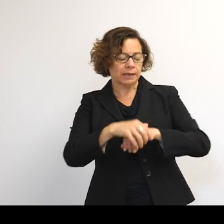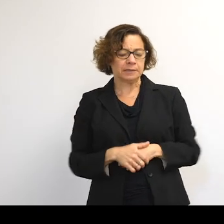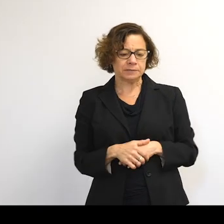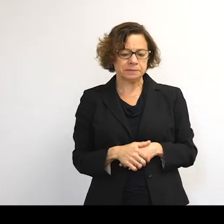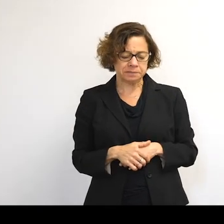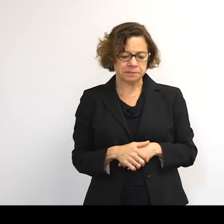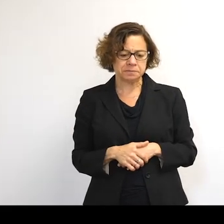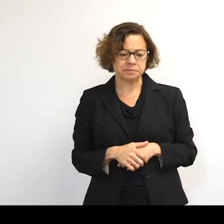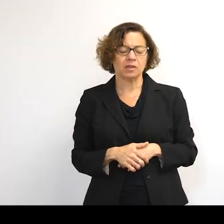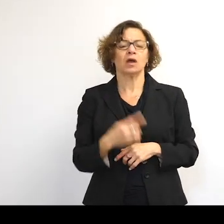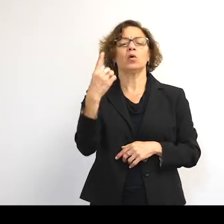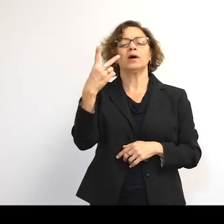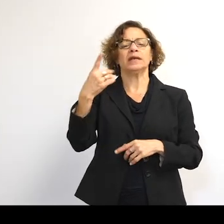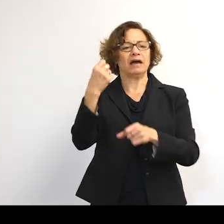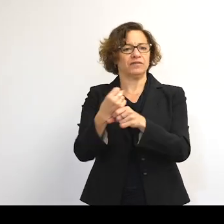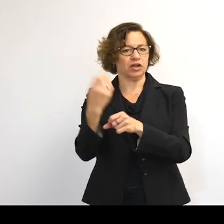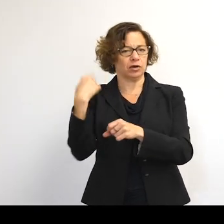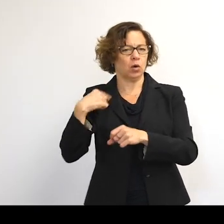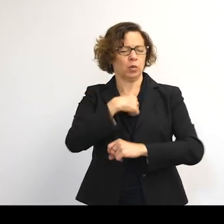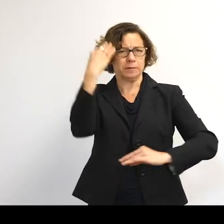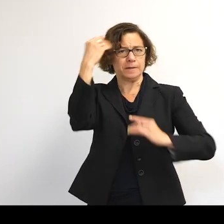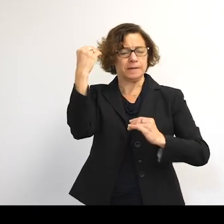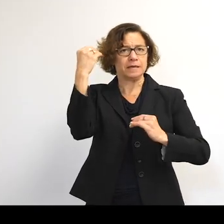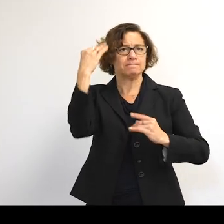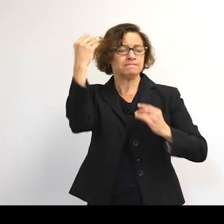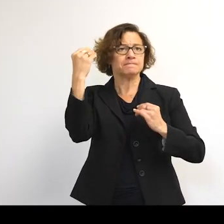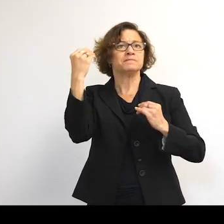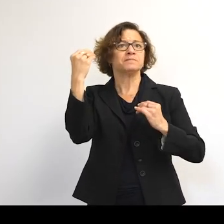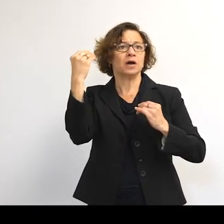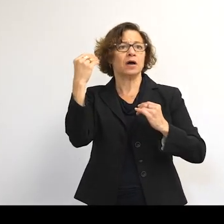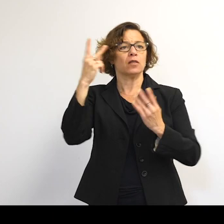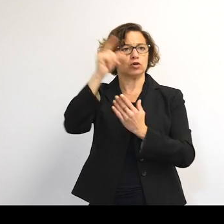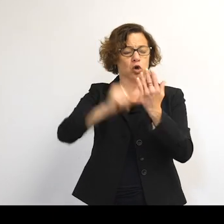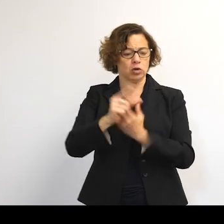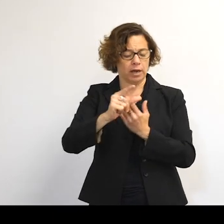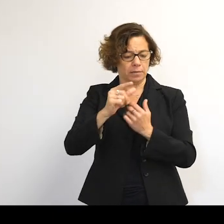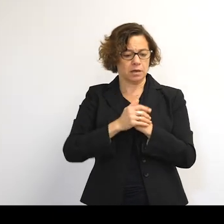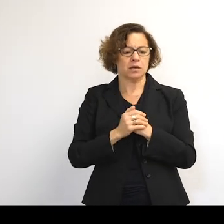So about a year and a half ago when we were thinking about the program that many of you